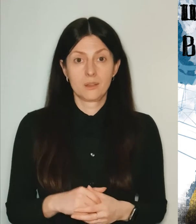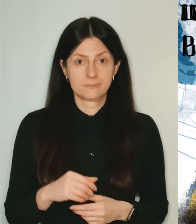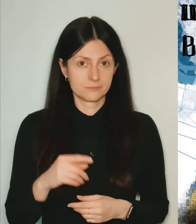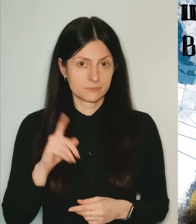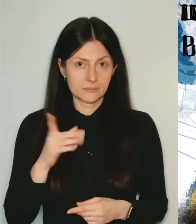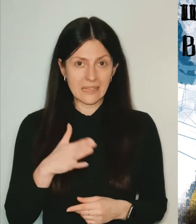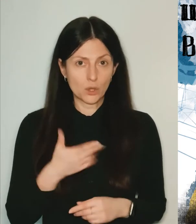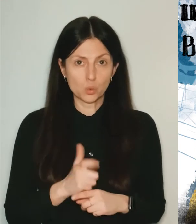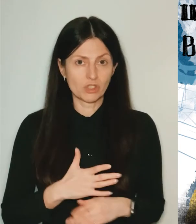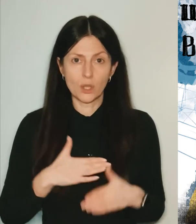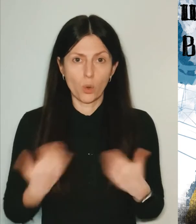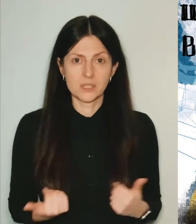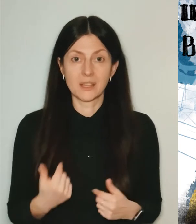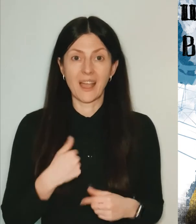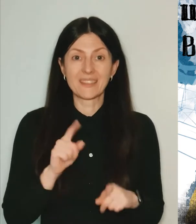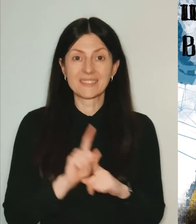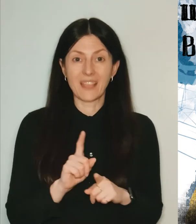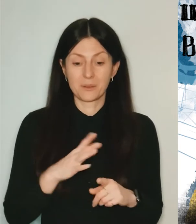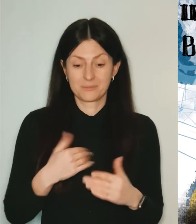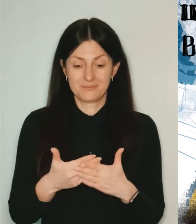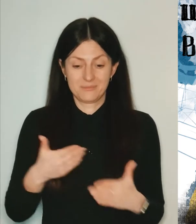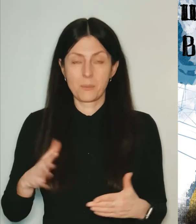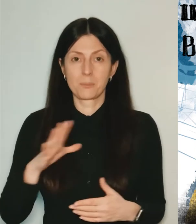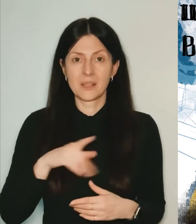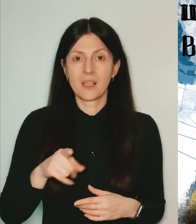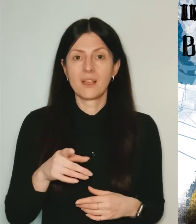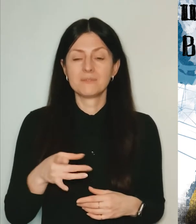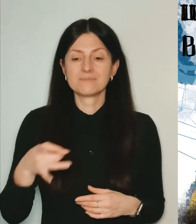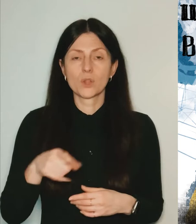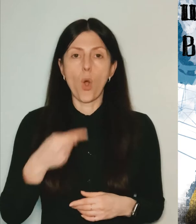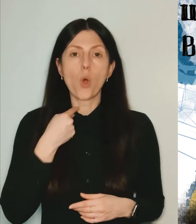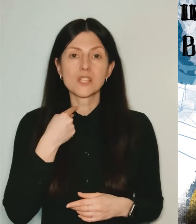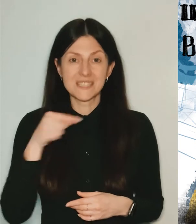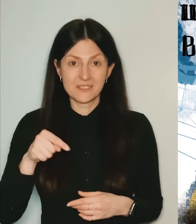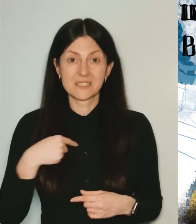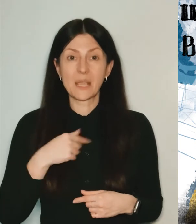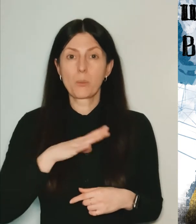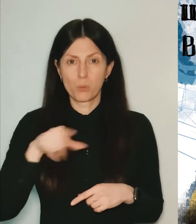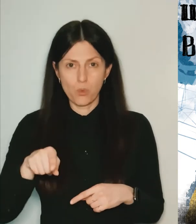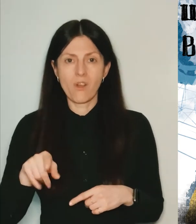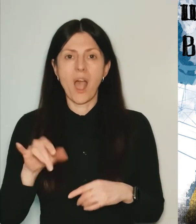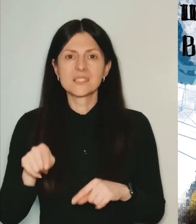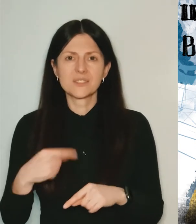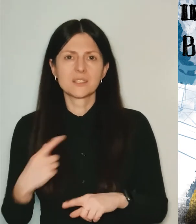I’ve been to Holosiivskyi District during rush hour recently. I’ve been either heading there or coming back.